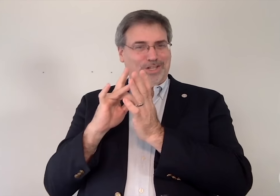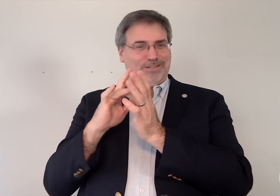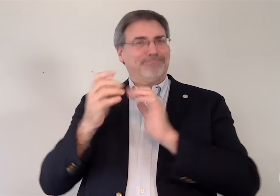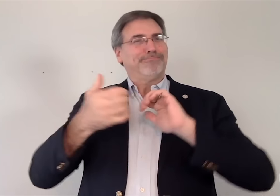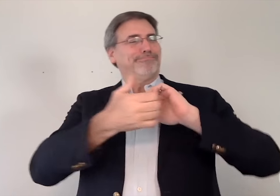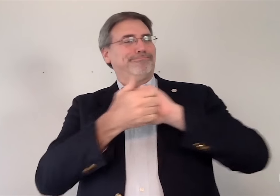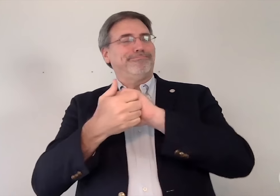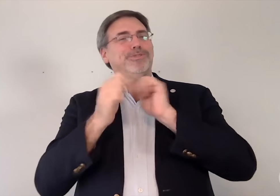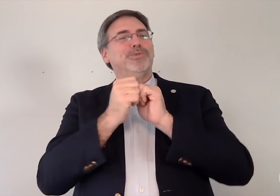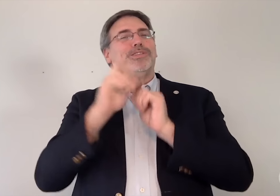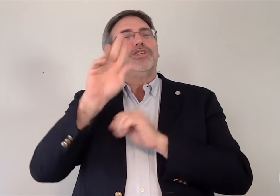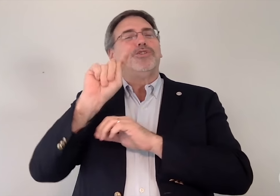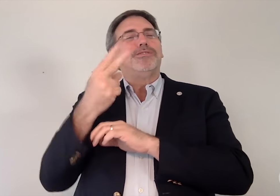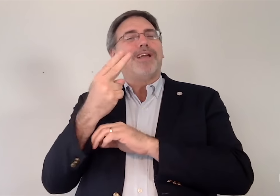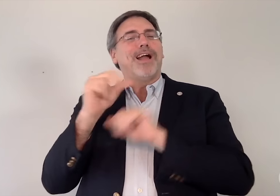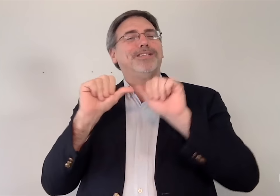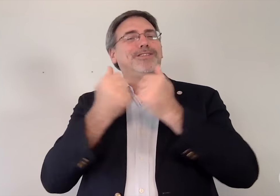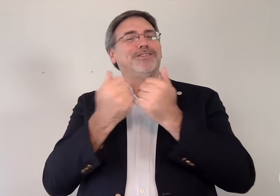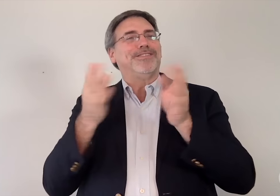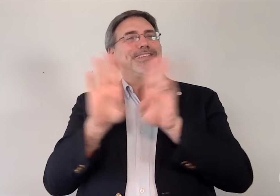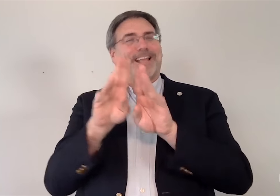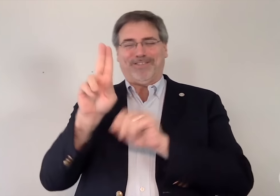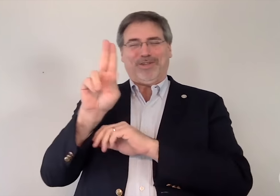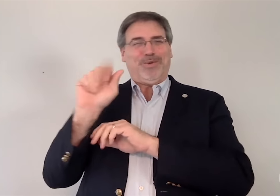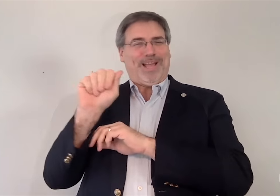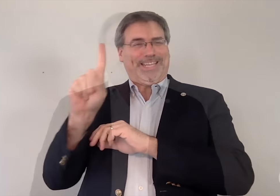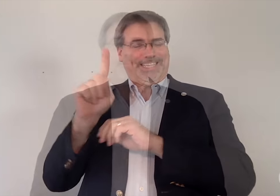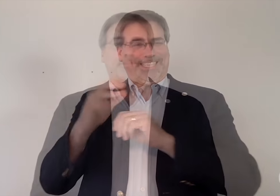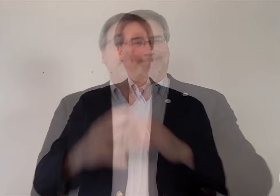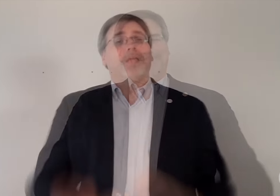in partnership with the Utah Association of the Deaf (UAD).